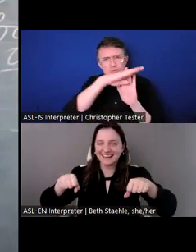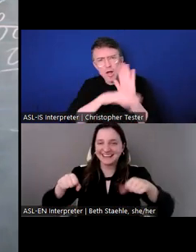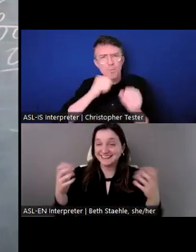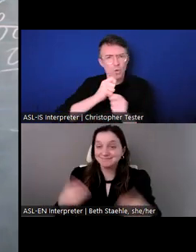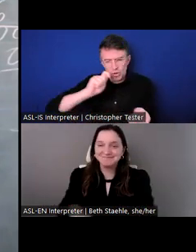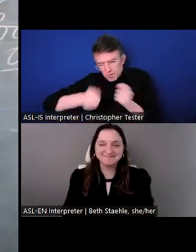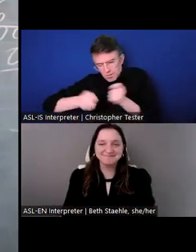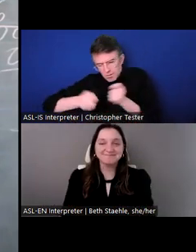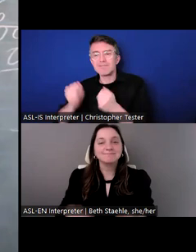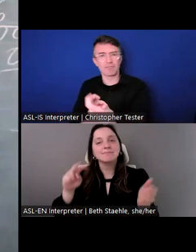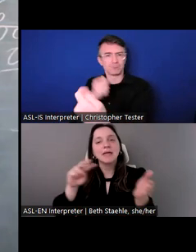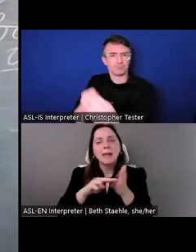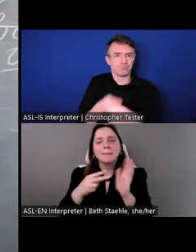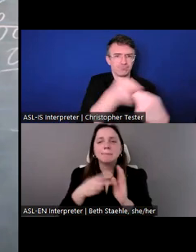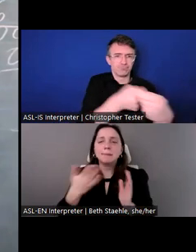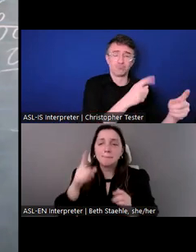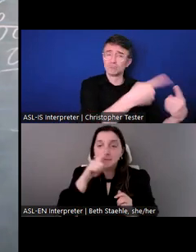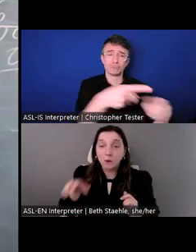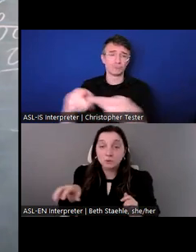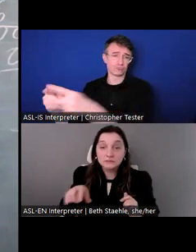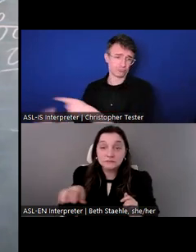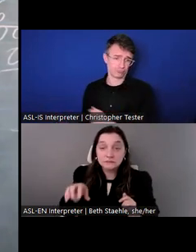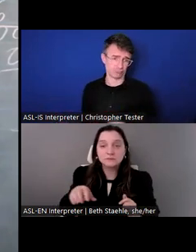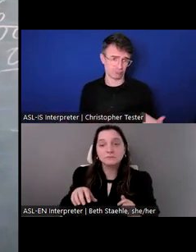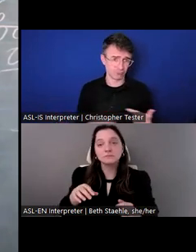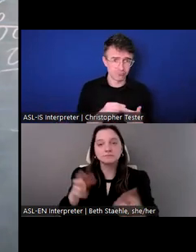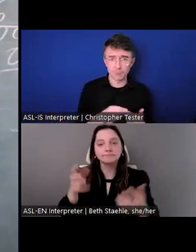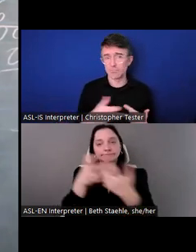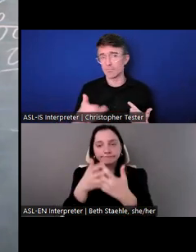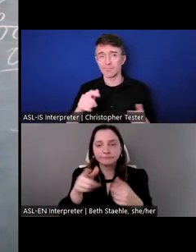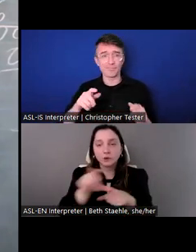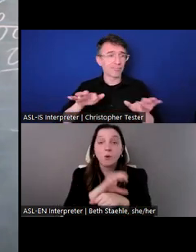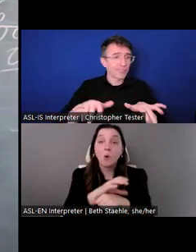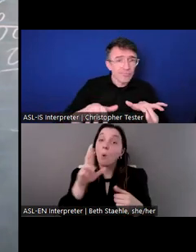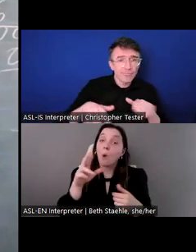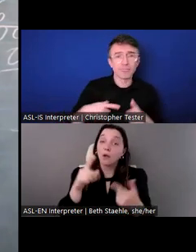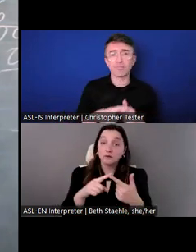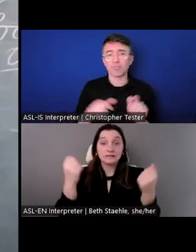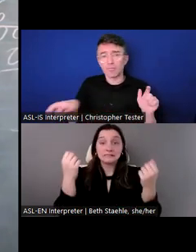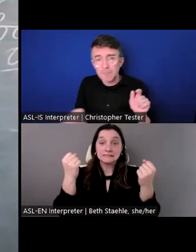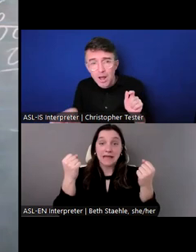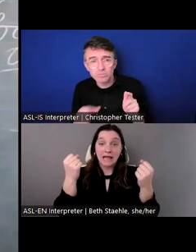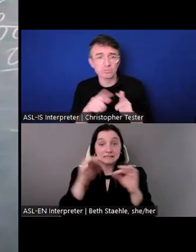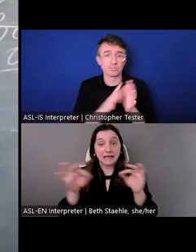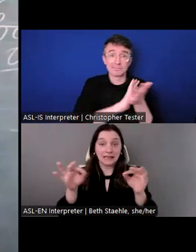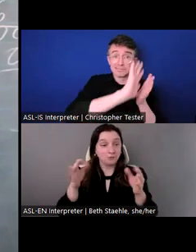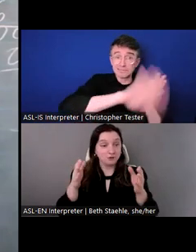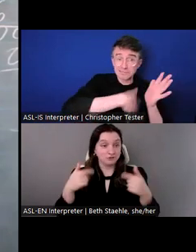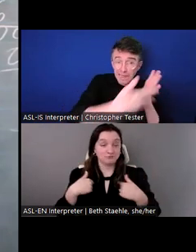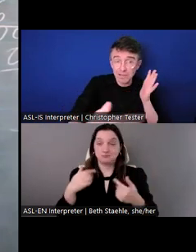used with a computer. Sometimes it involves sign language interpreters, and things like that.